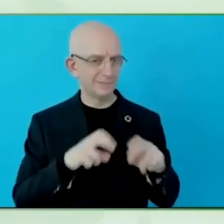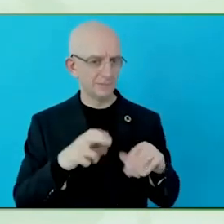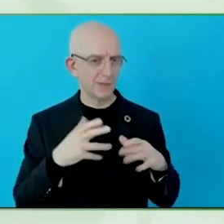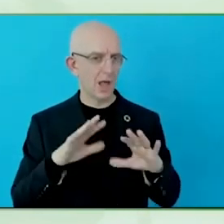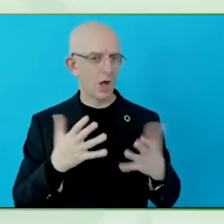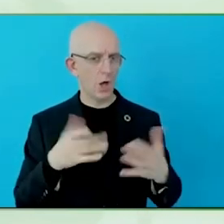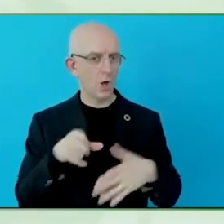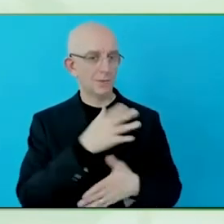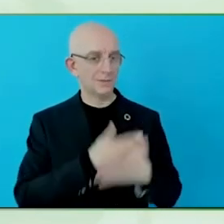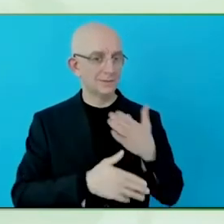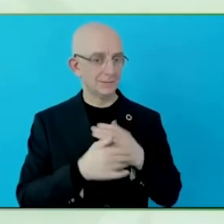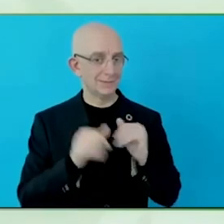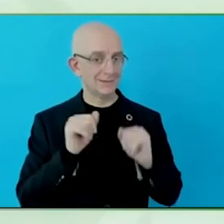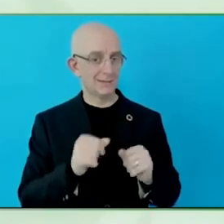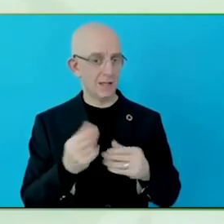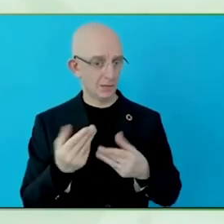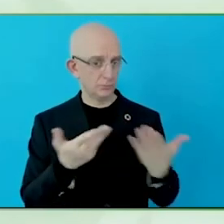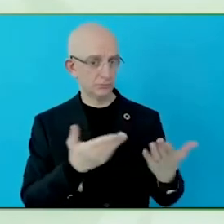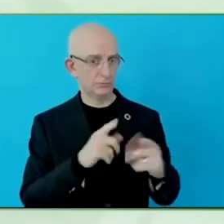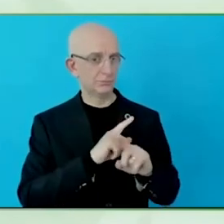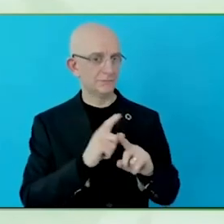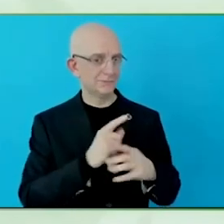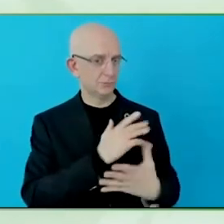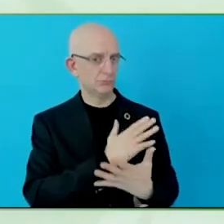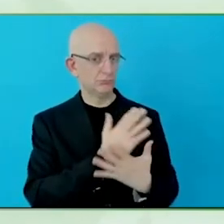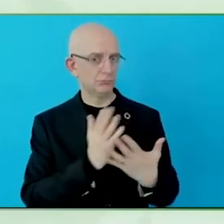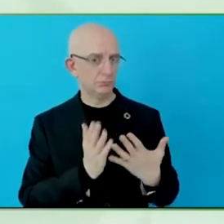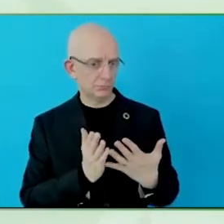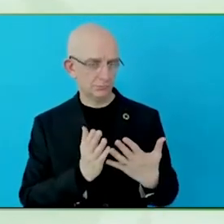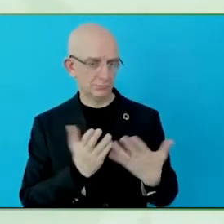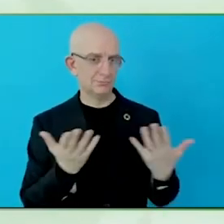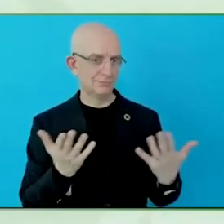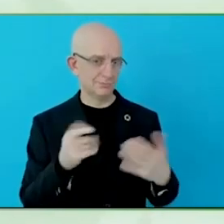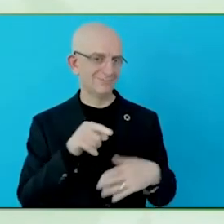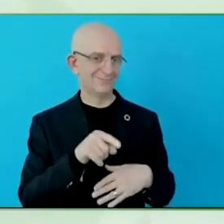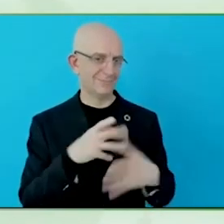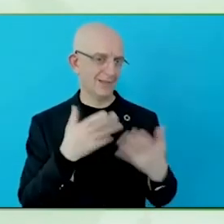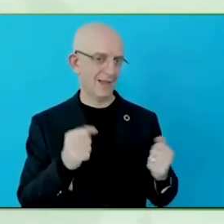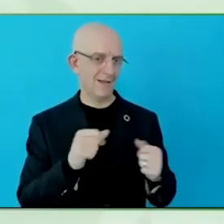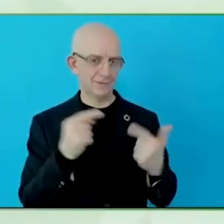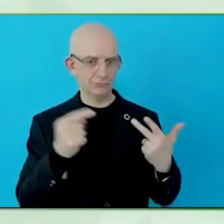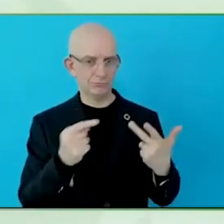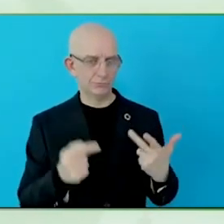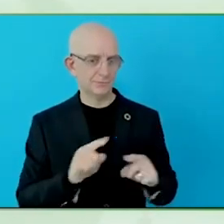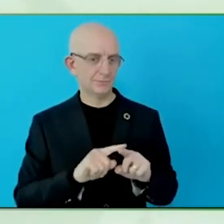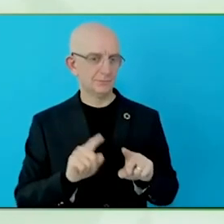is not, if you are on welfare, you cannot get a mortgage, your income